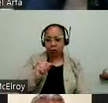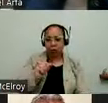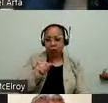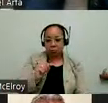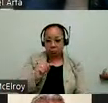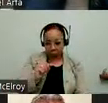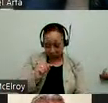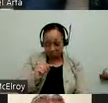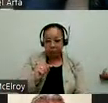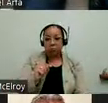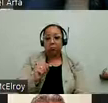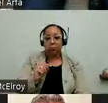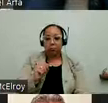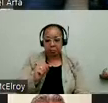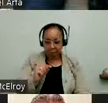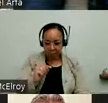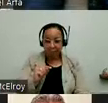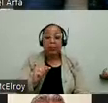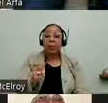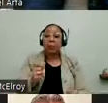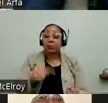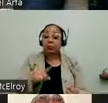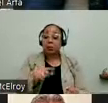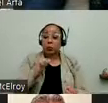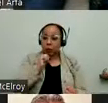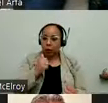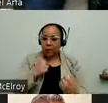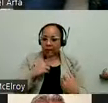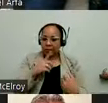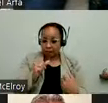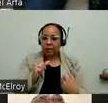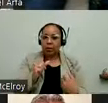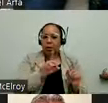have disabilities. And then we also partner with Rush University Medical